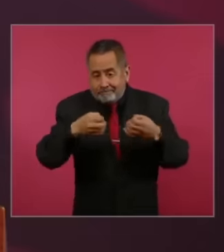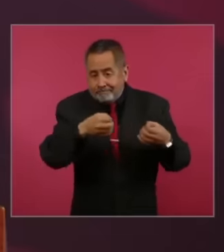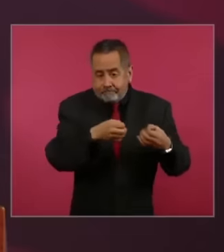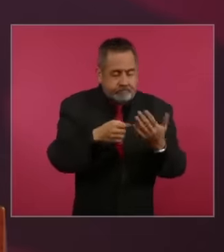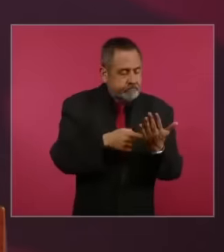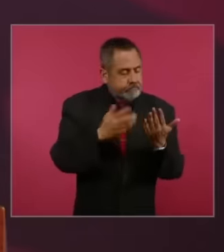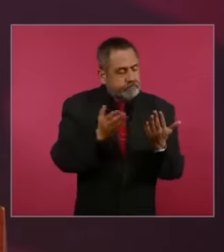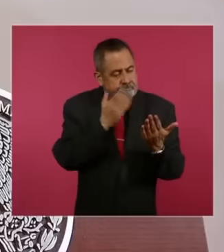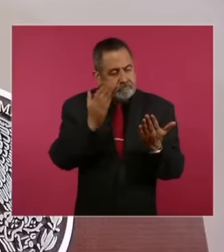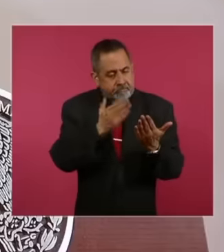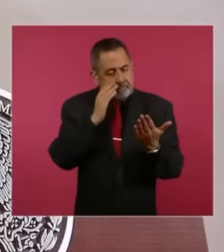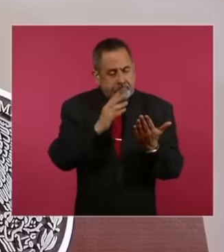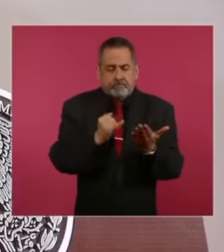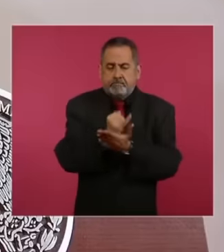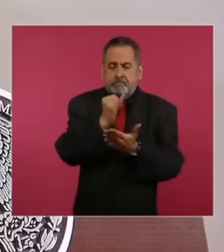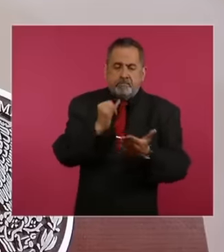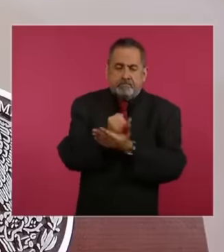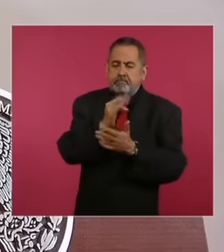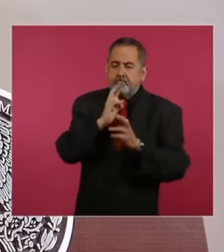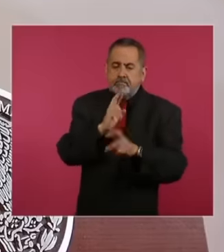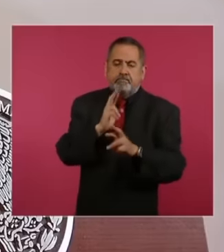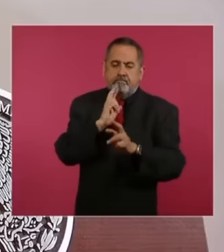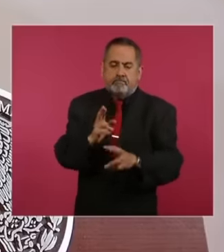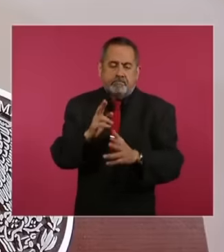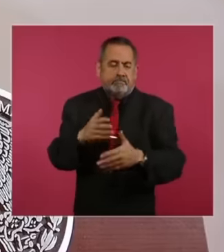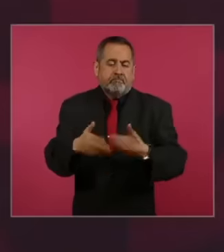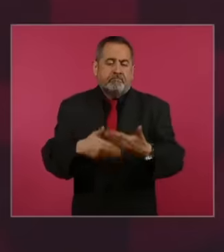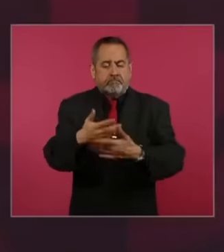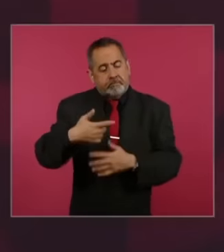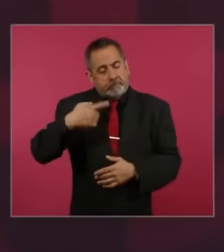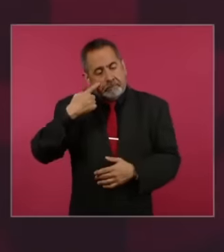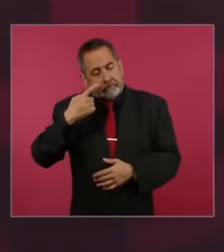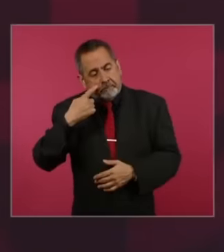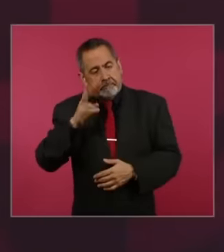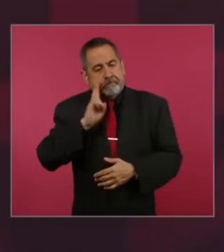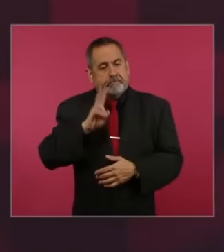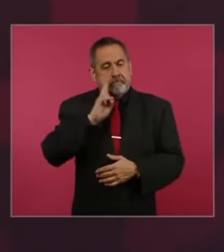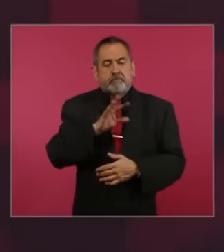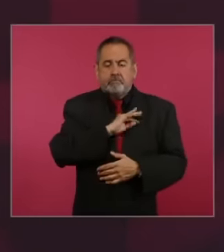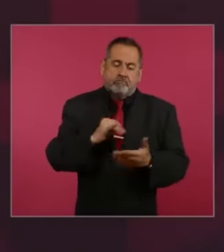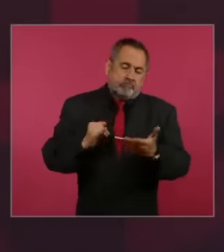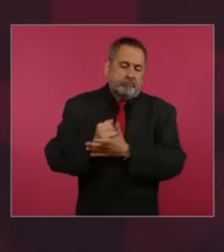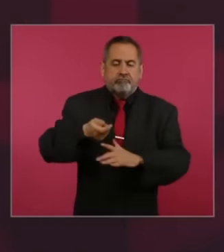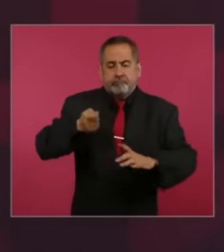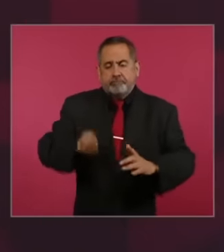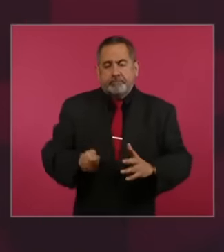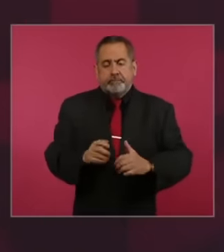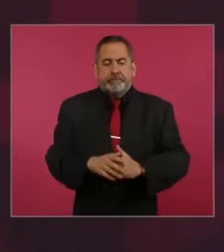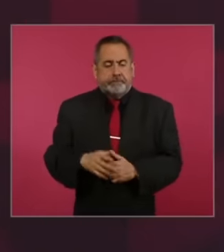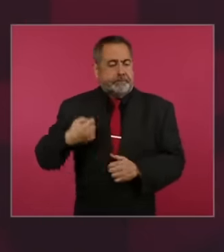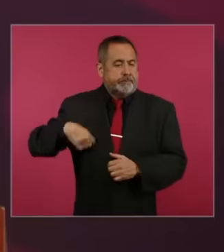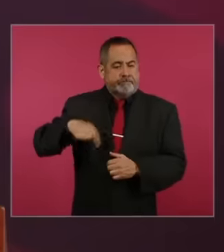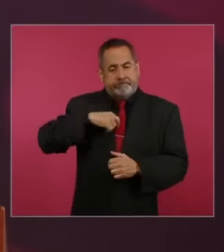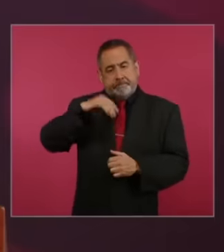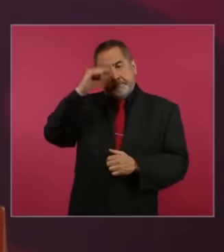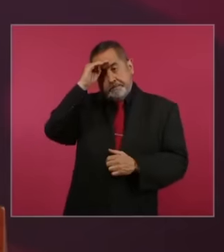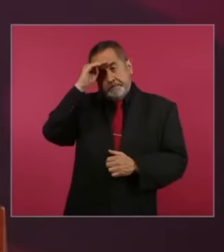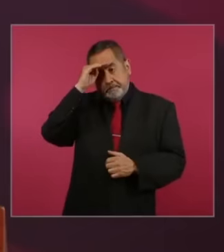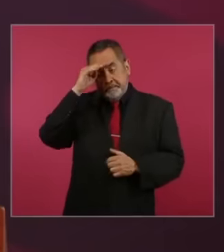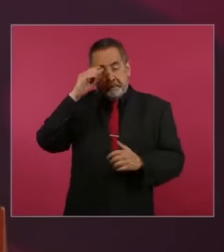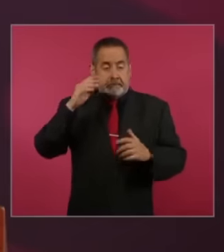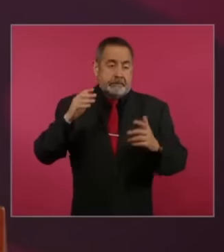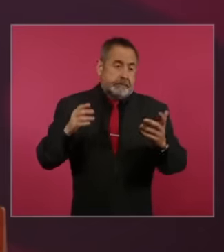these tasks, then we will see the resolution made visible, we consider that almost all of them having been